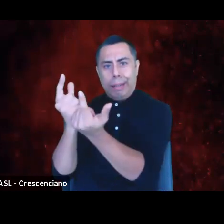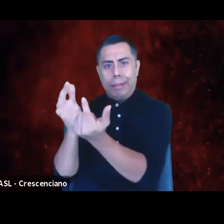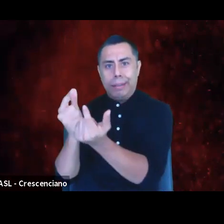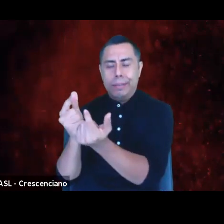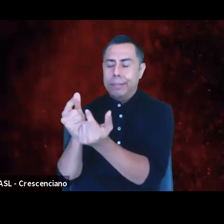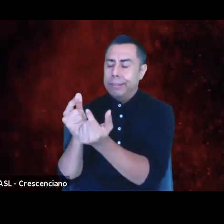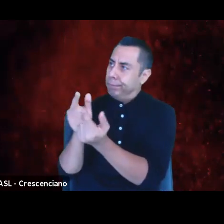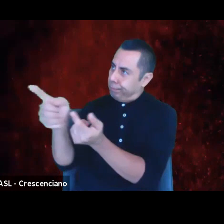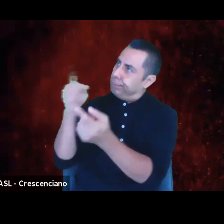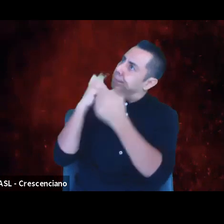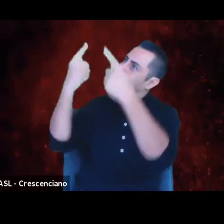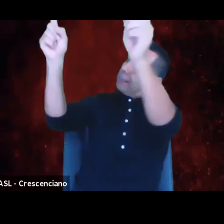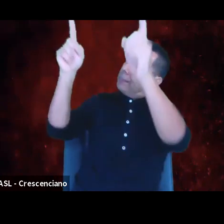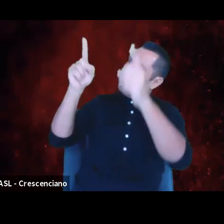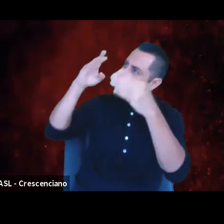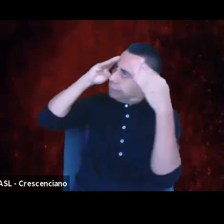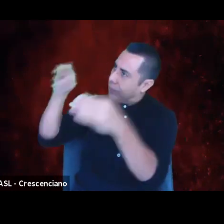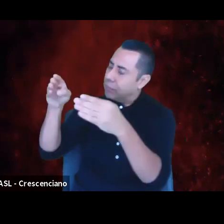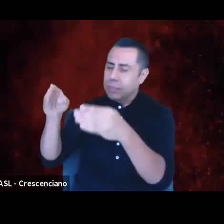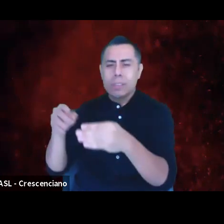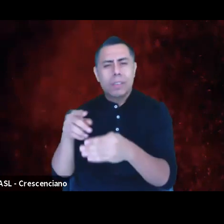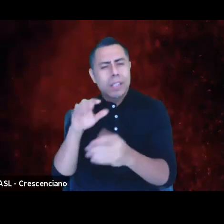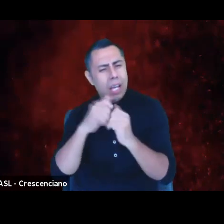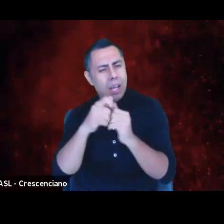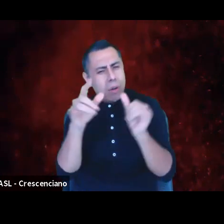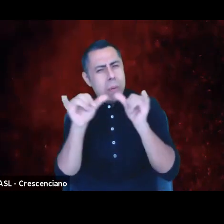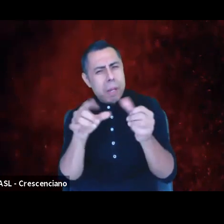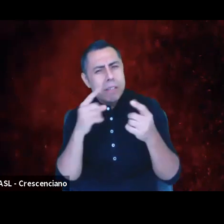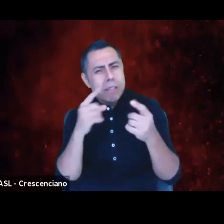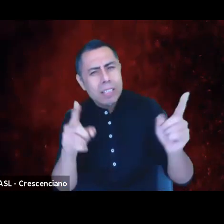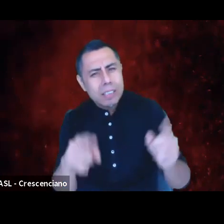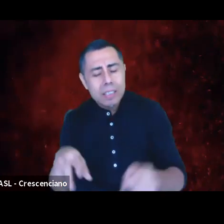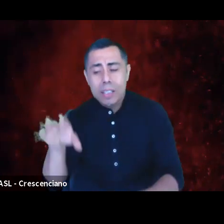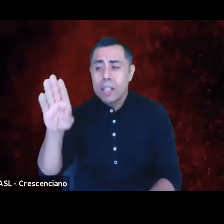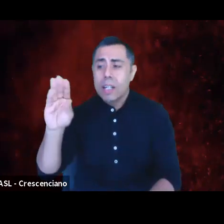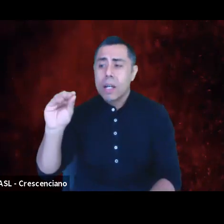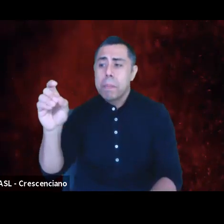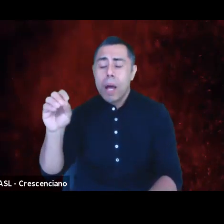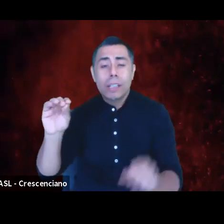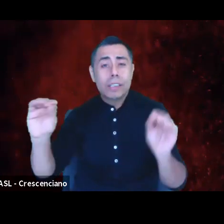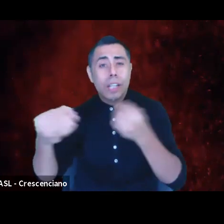Box office receipts, reviews, transfers? Are those indicators of service?